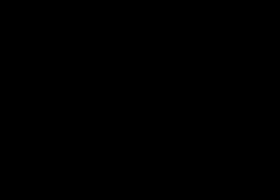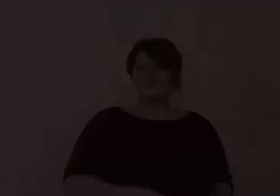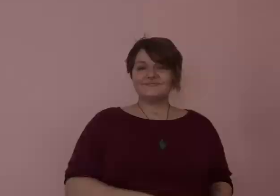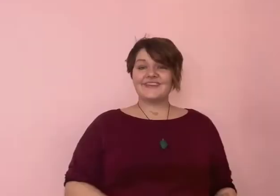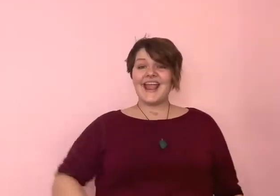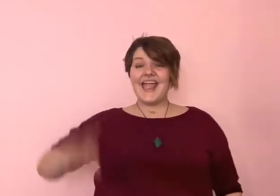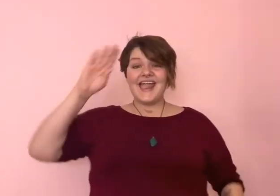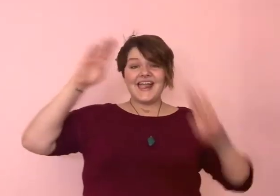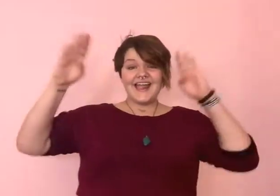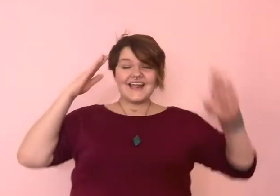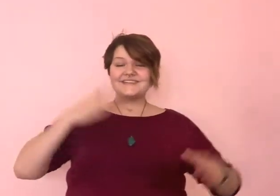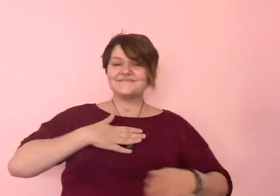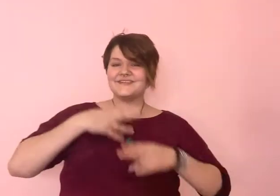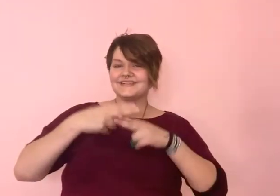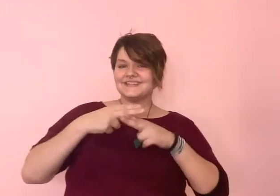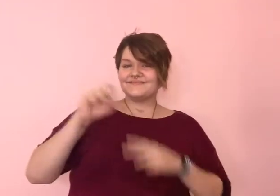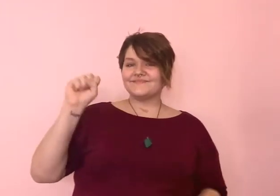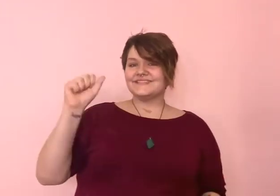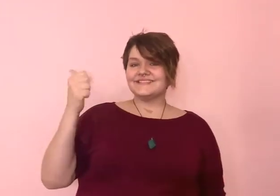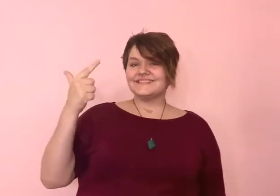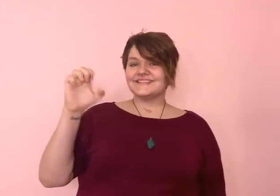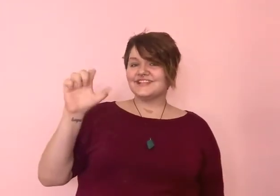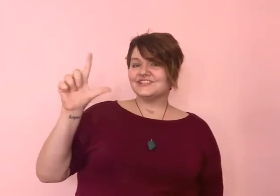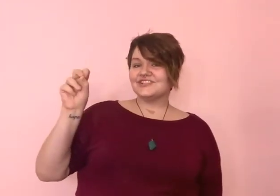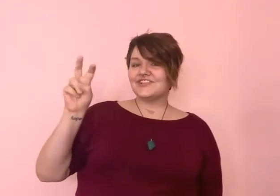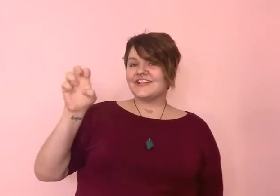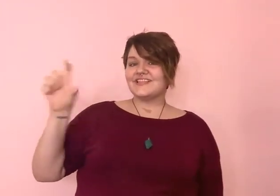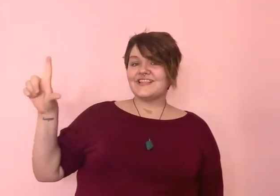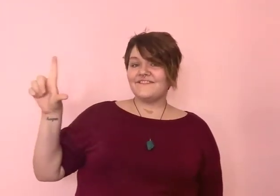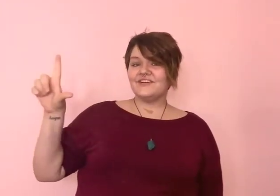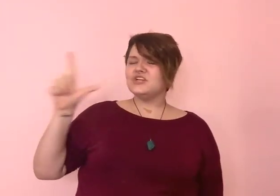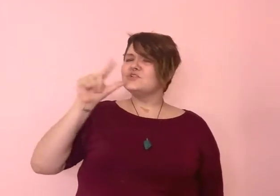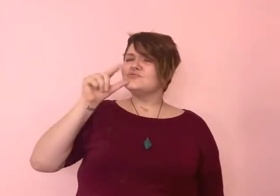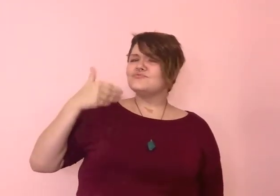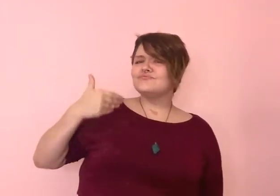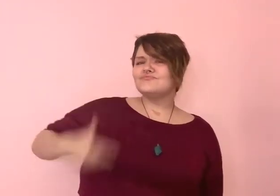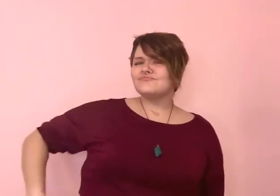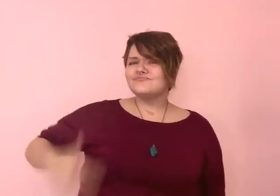Hello! My name is Sage Lovell.